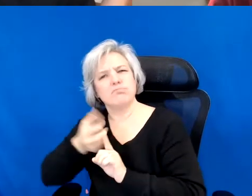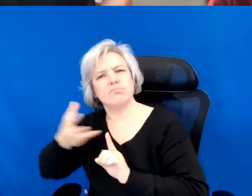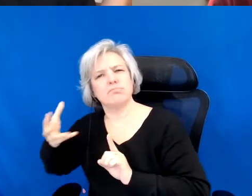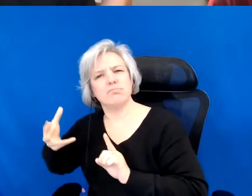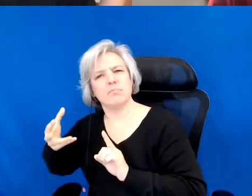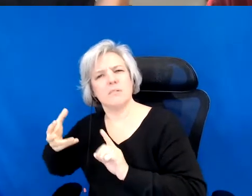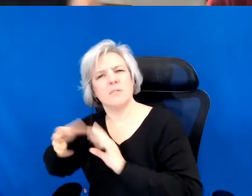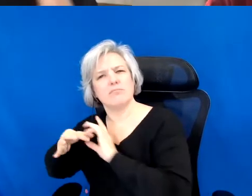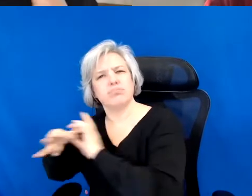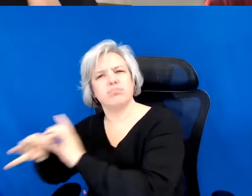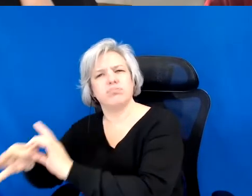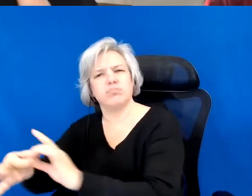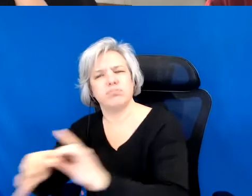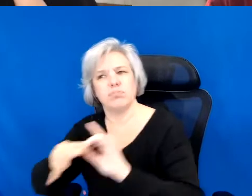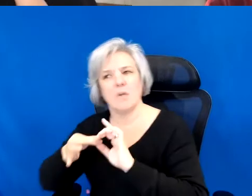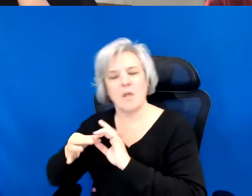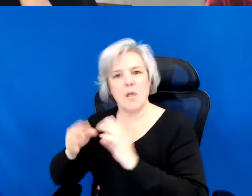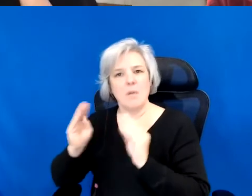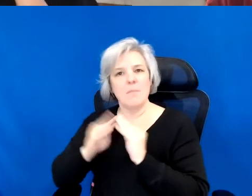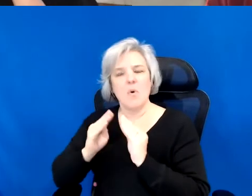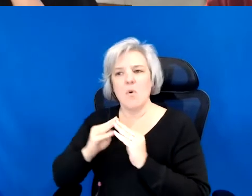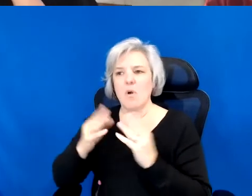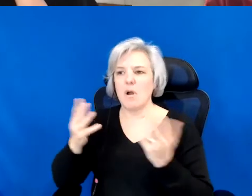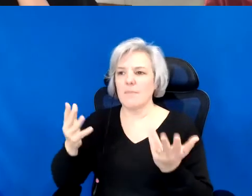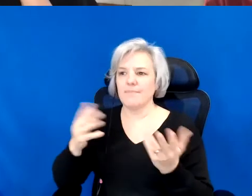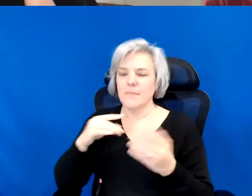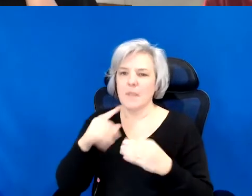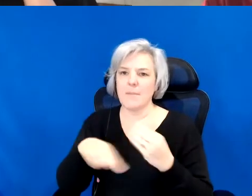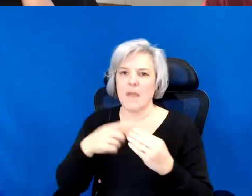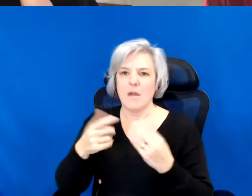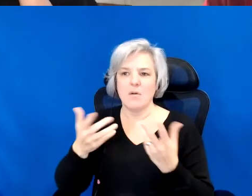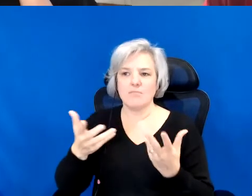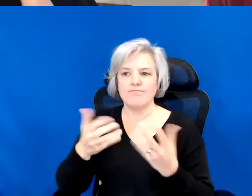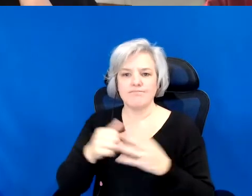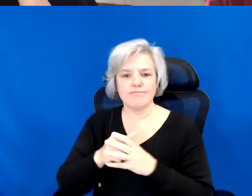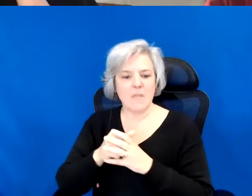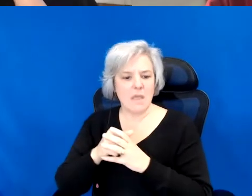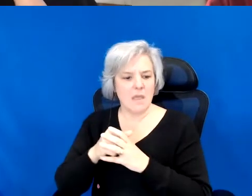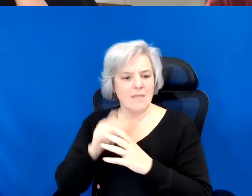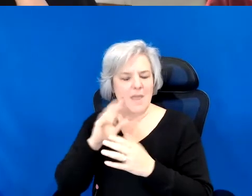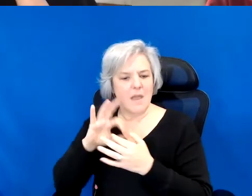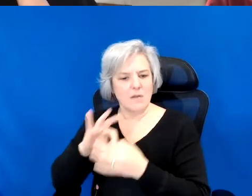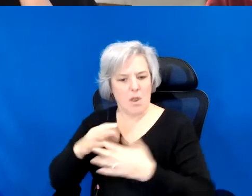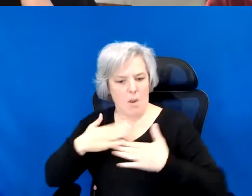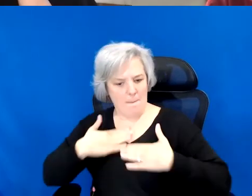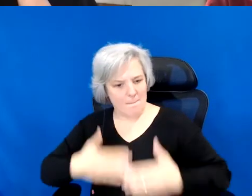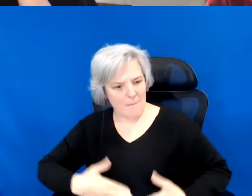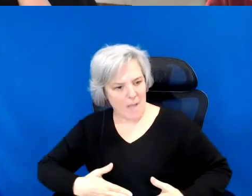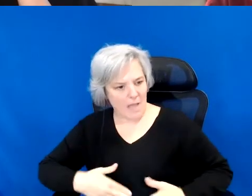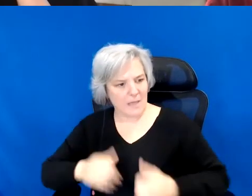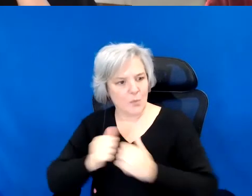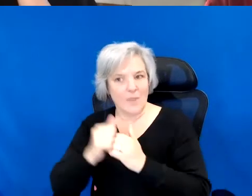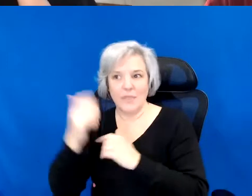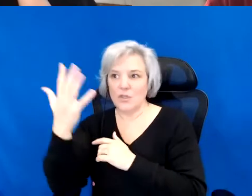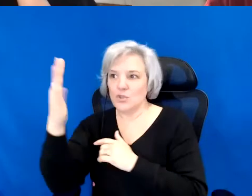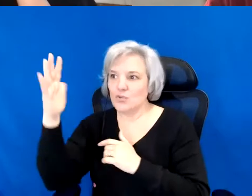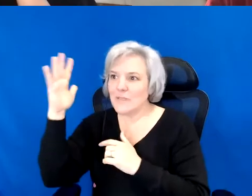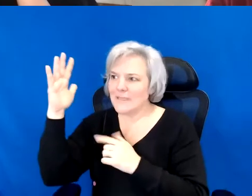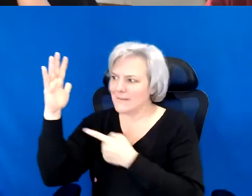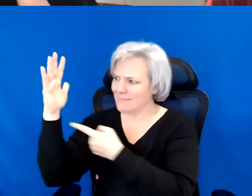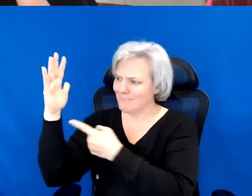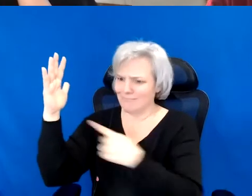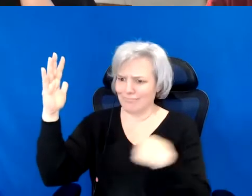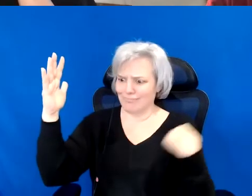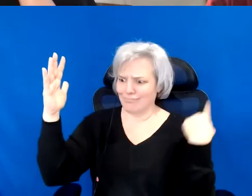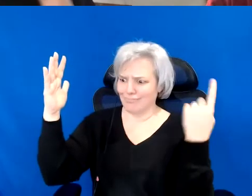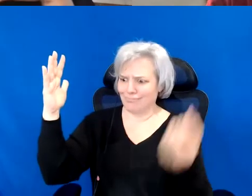about, you know, the relationship of our bodies to the trees that have been there for 300